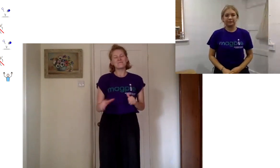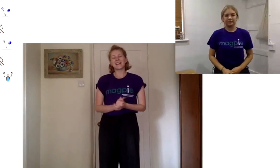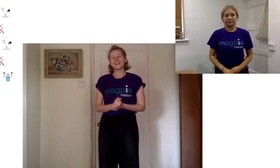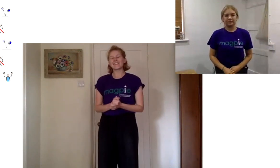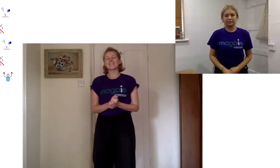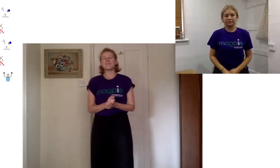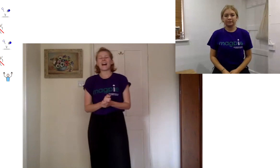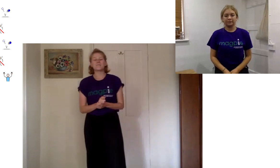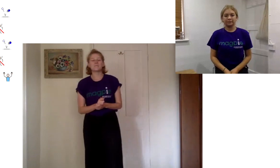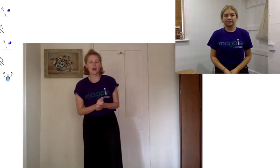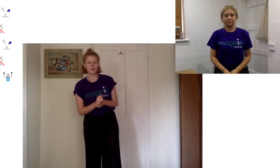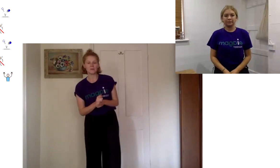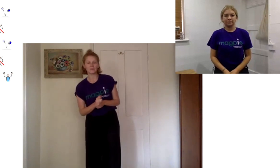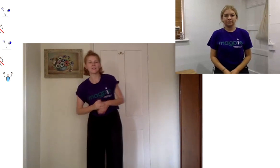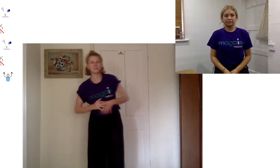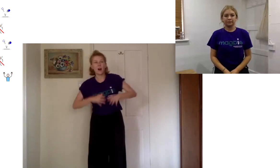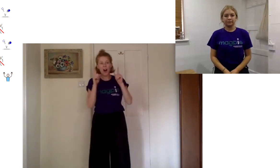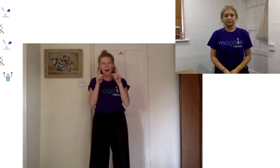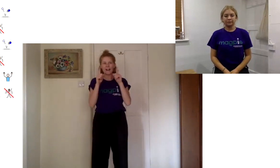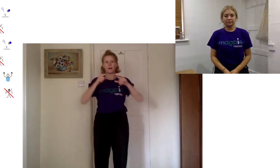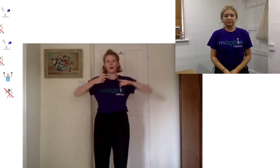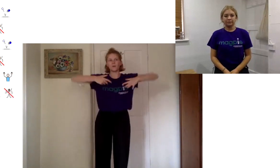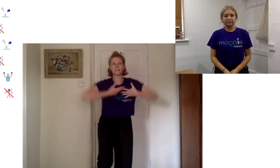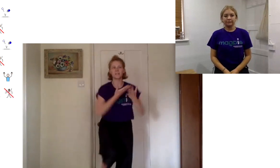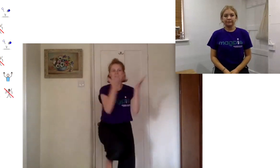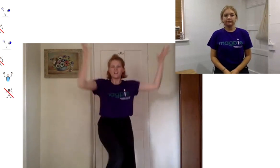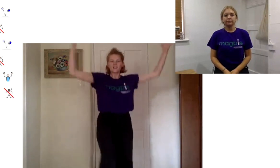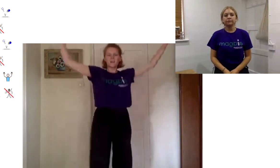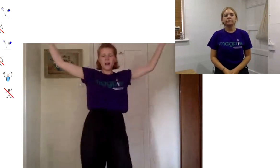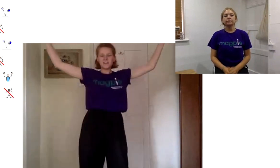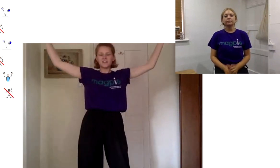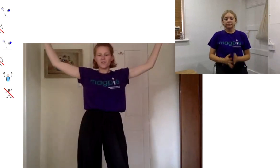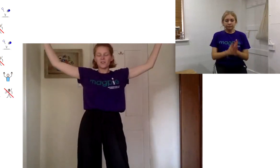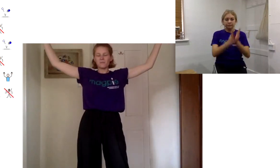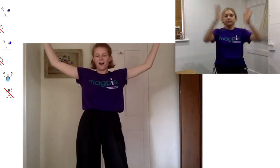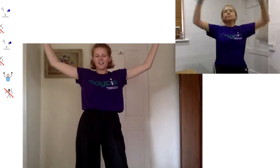we're going to do a pose we're going to do a high pose you're going to imagine you've got your mask